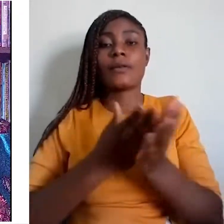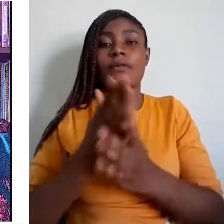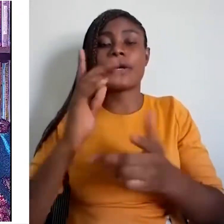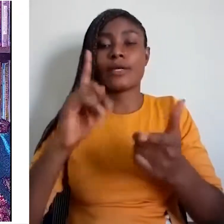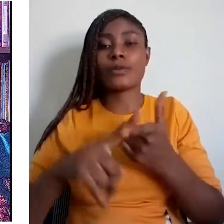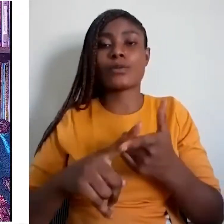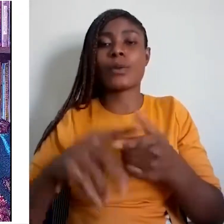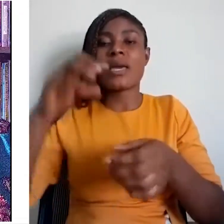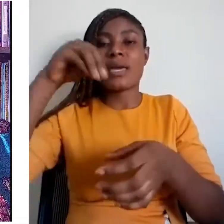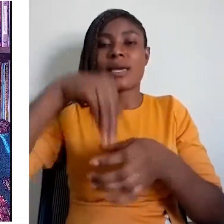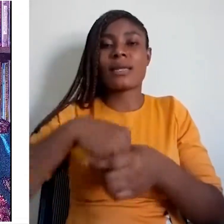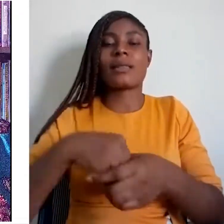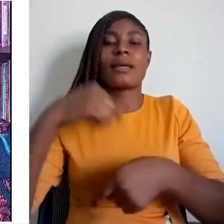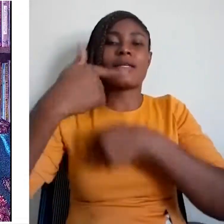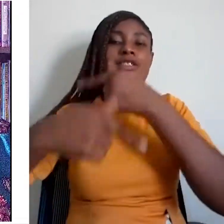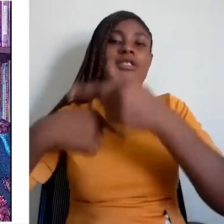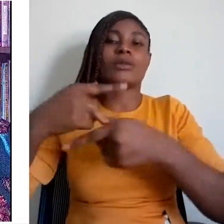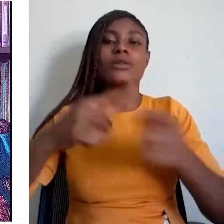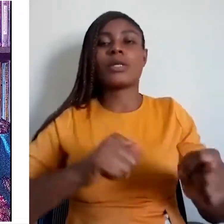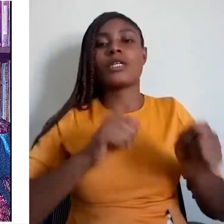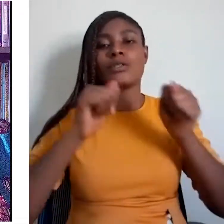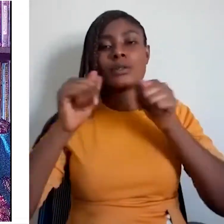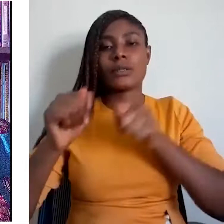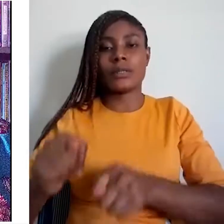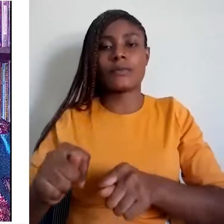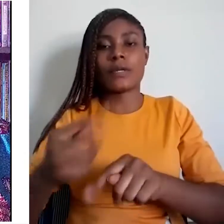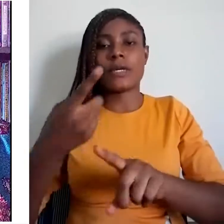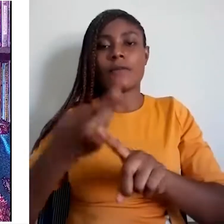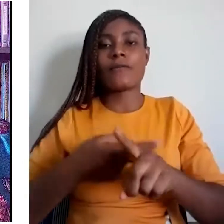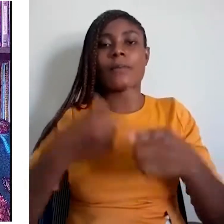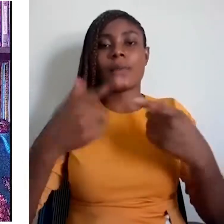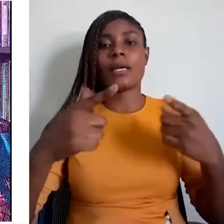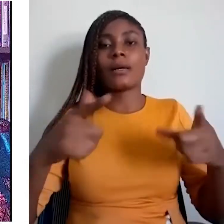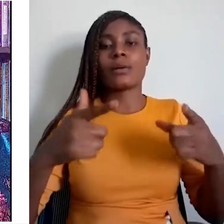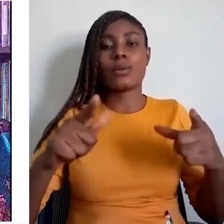(De Witte et al 2008).